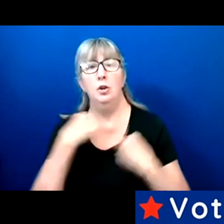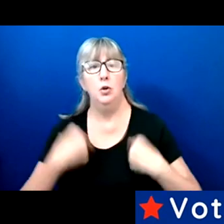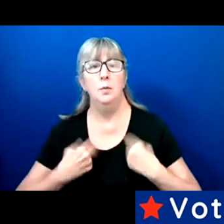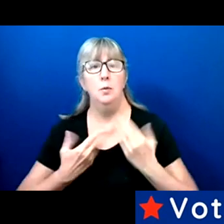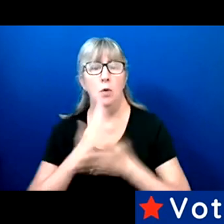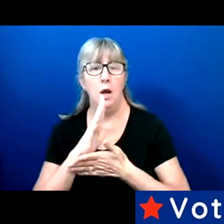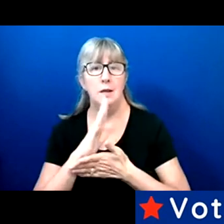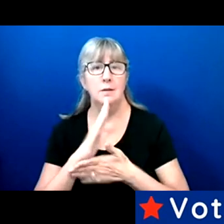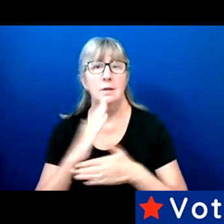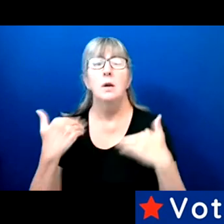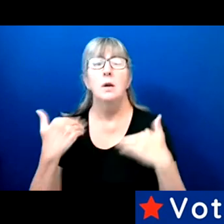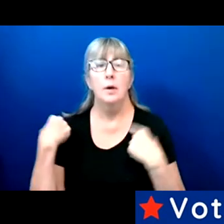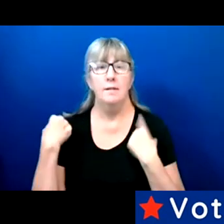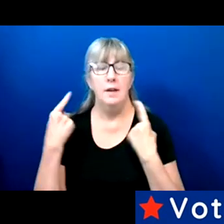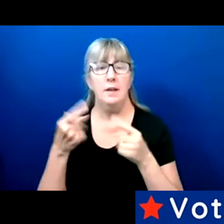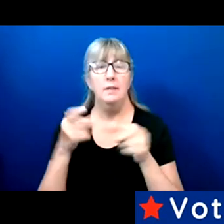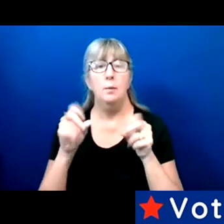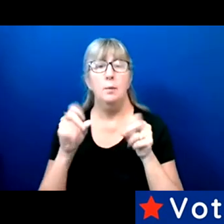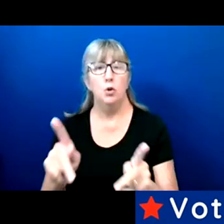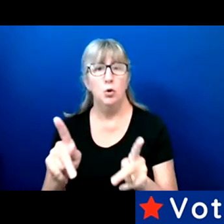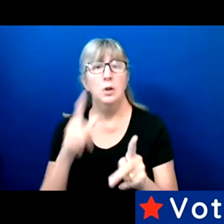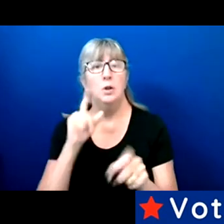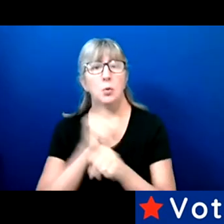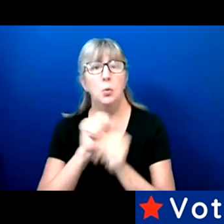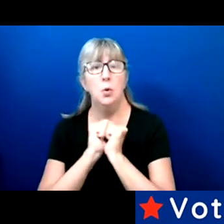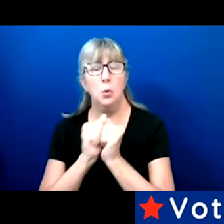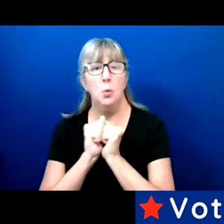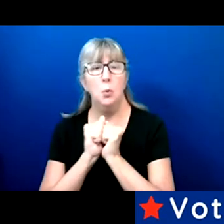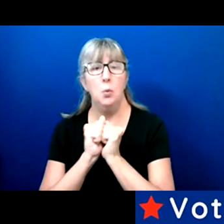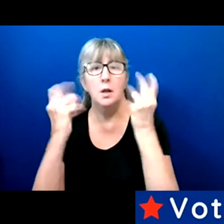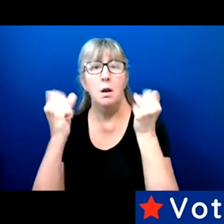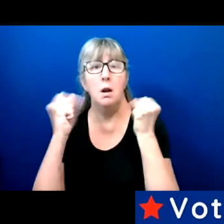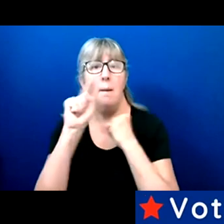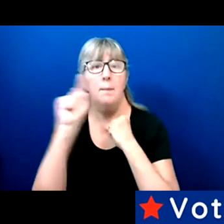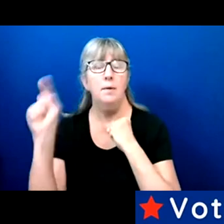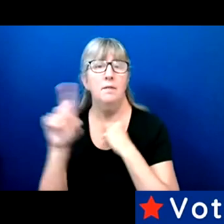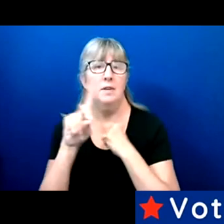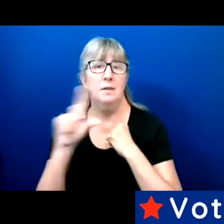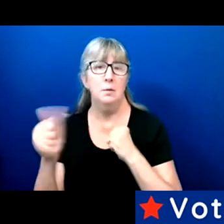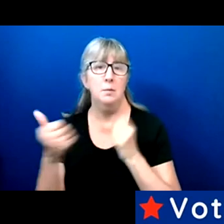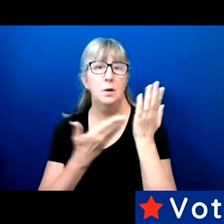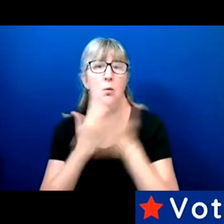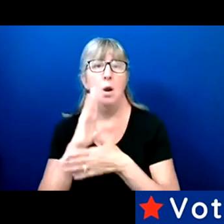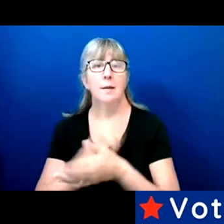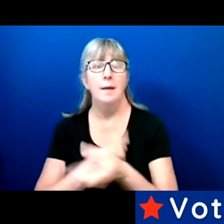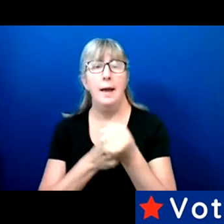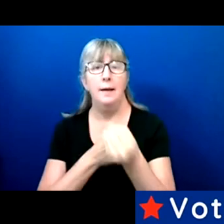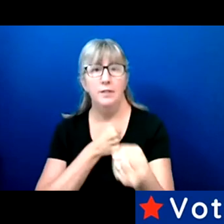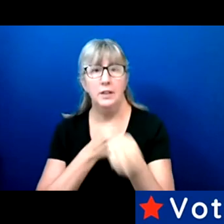I've had the opportunity to work with a number of Disability Rights advocates on the national